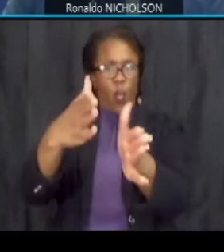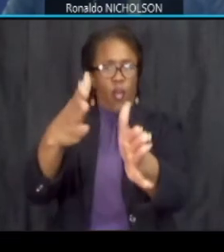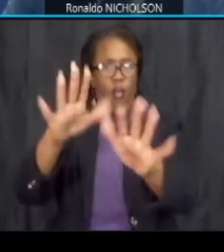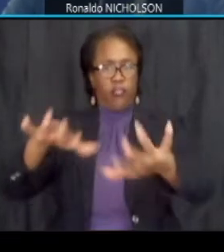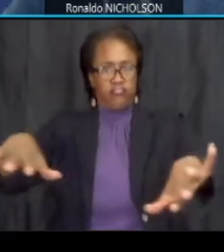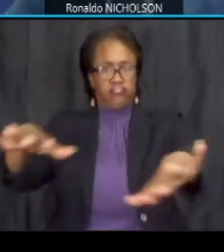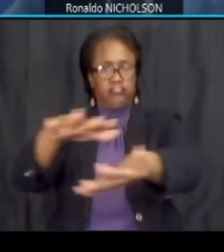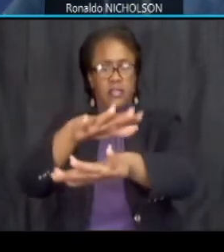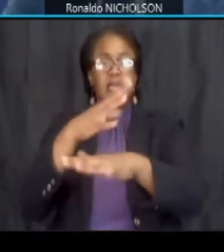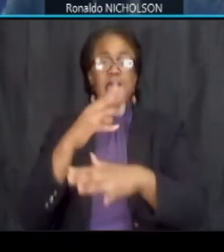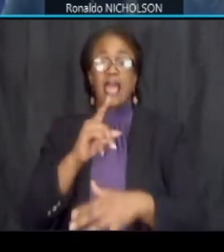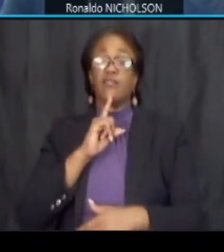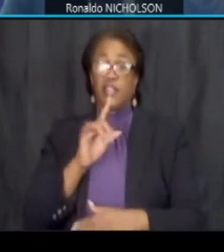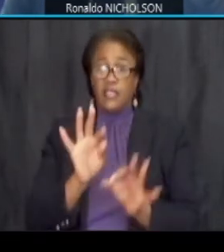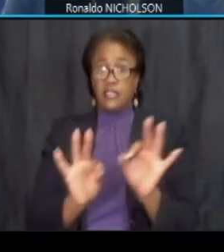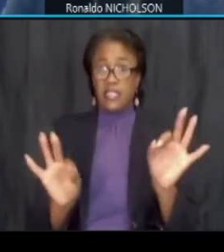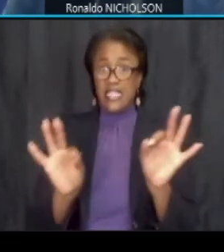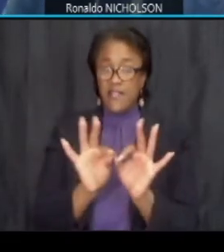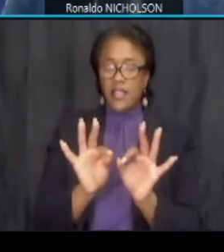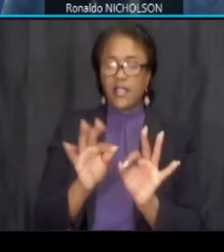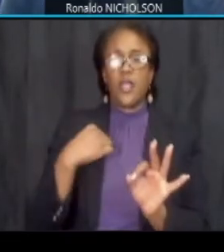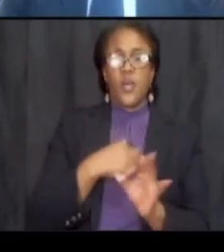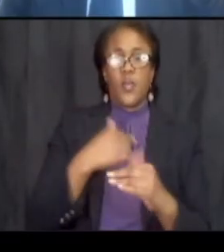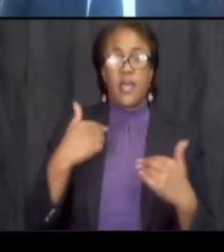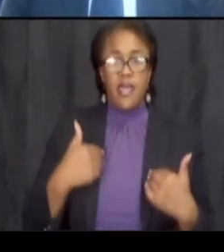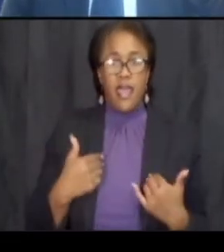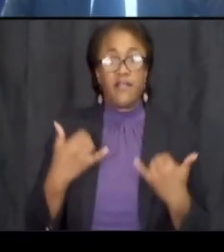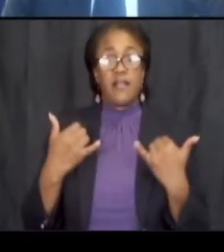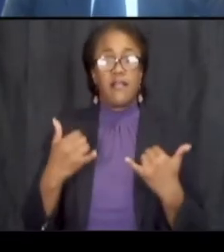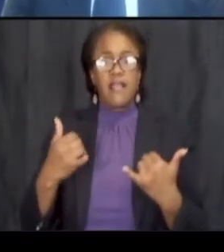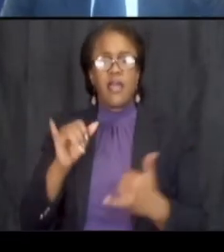and very significantly we have interchange modifications at the bending road